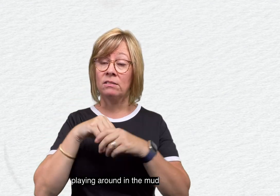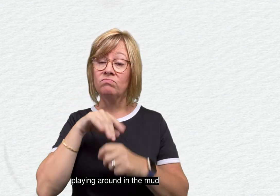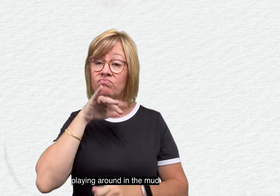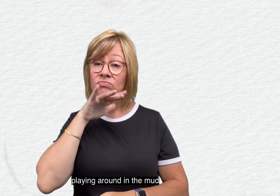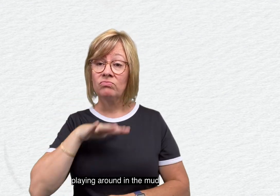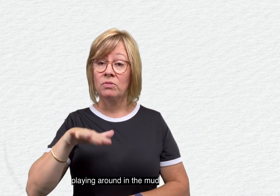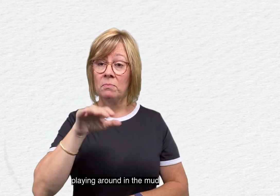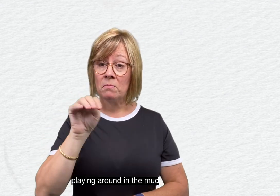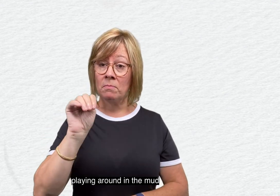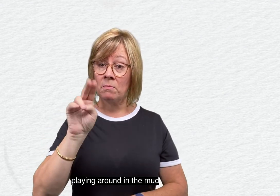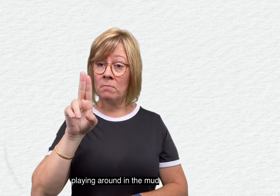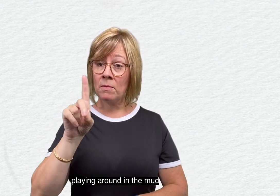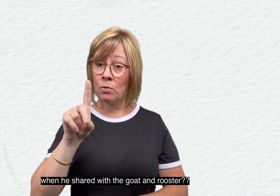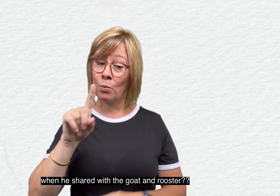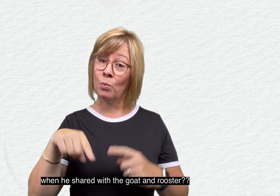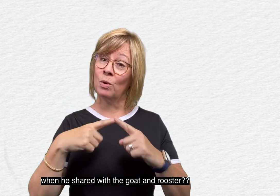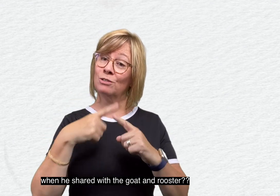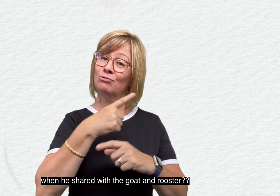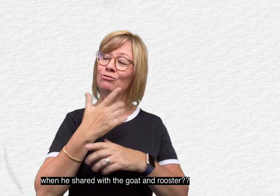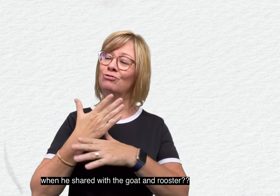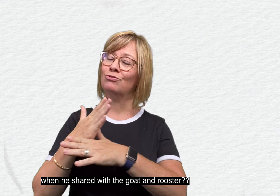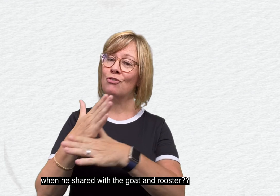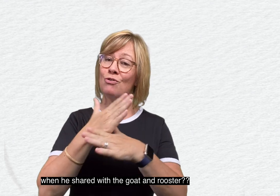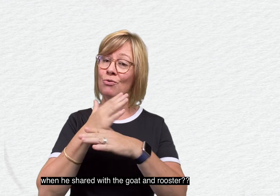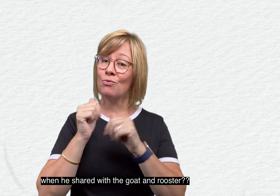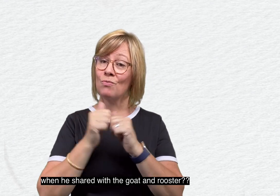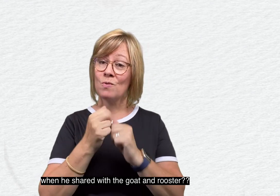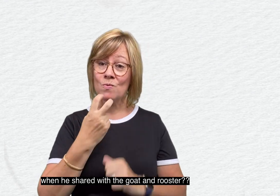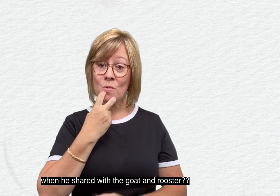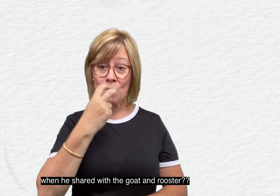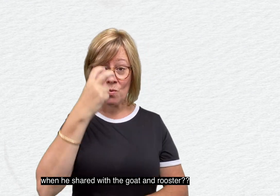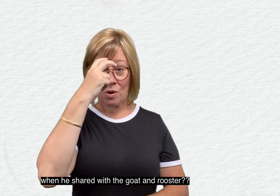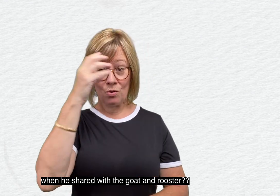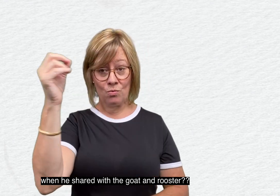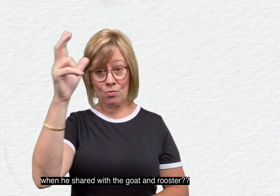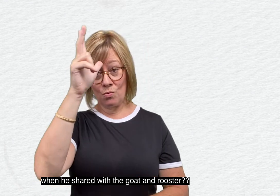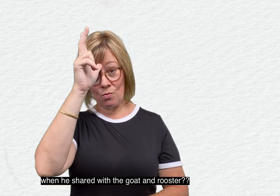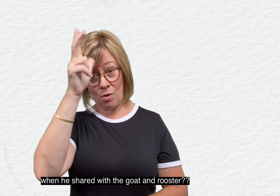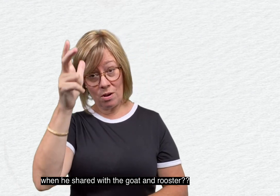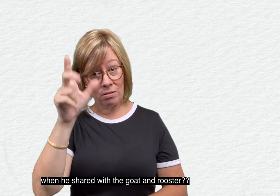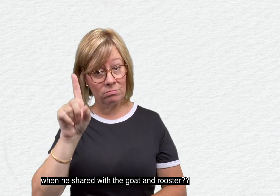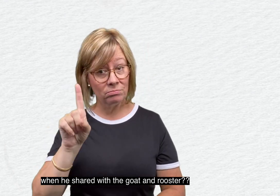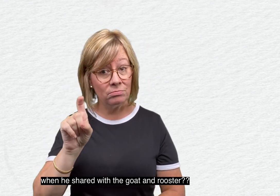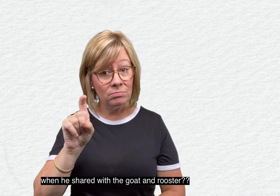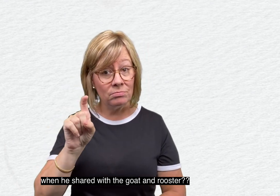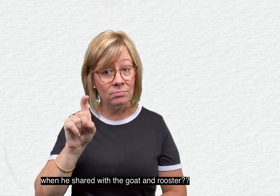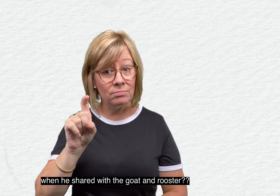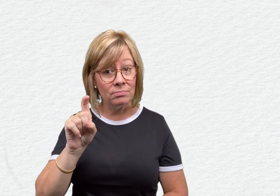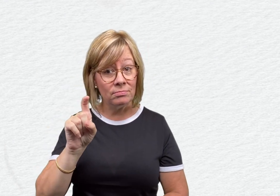playing around in the mud when he shared with the goat and rooster?